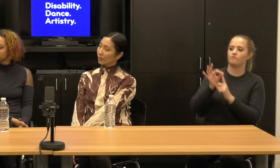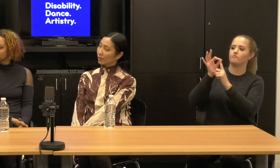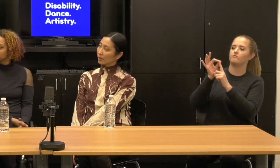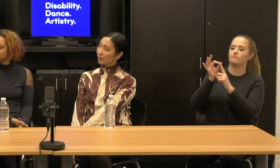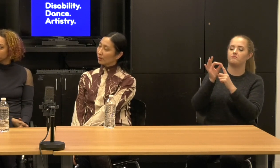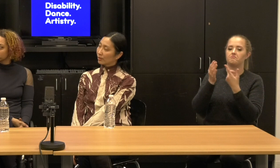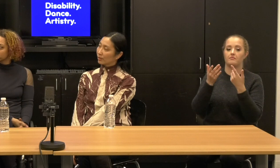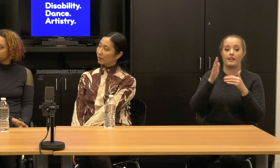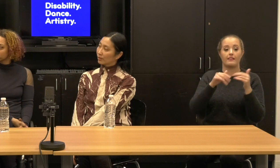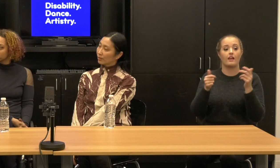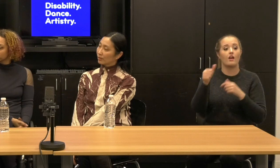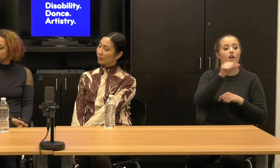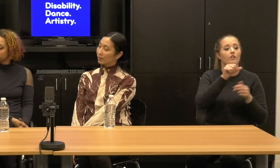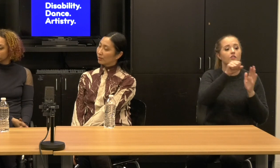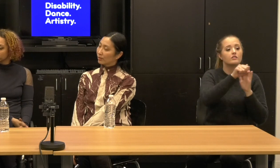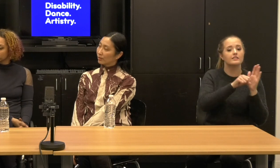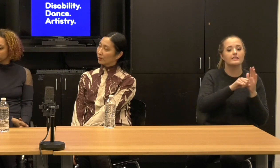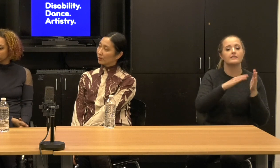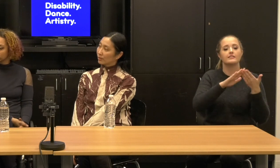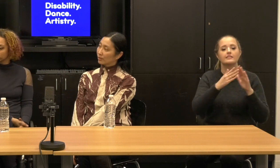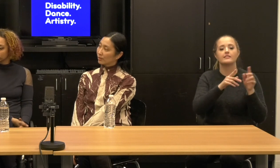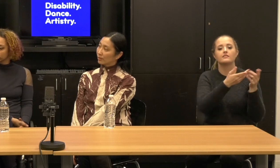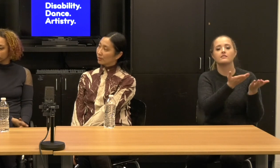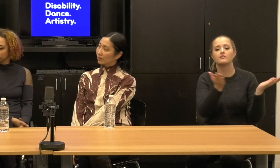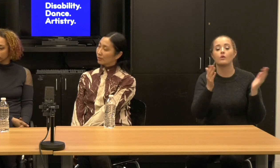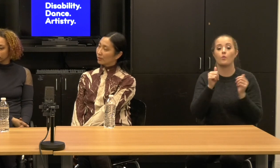disability dance but this is from Shelly Wright.